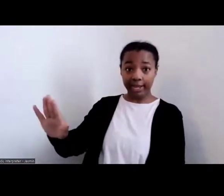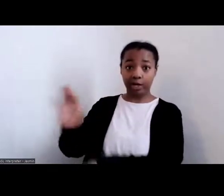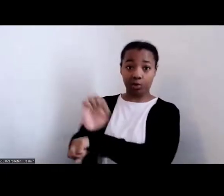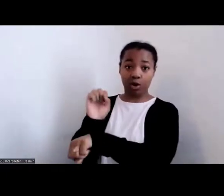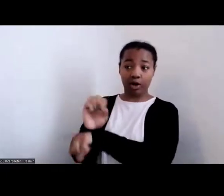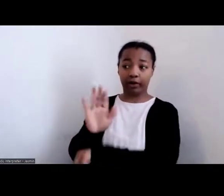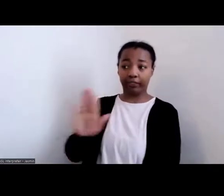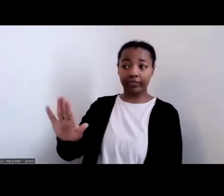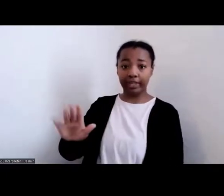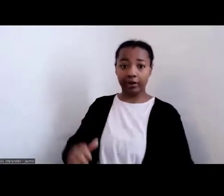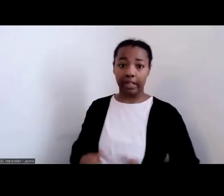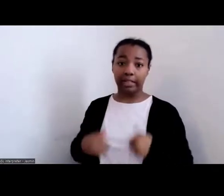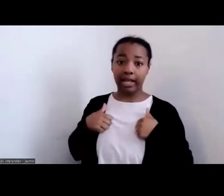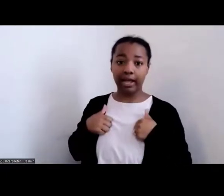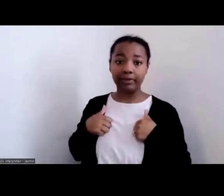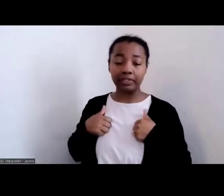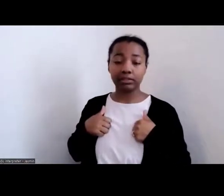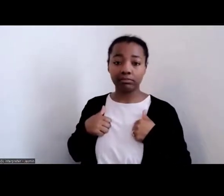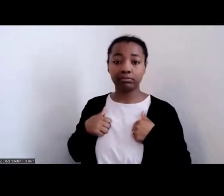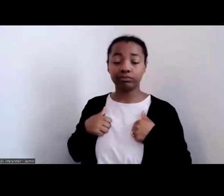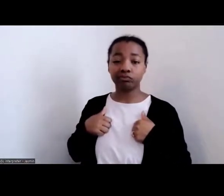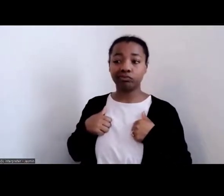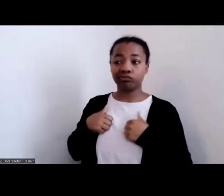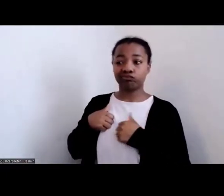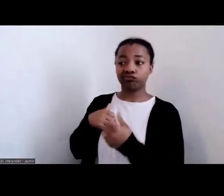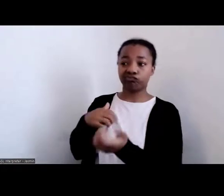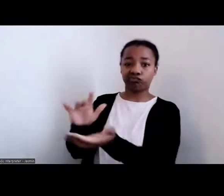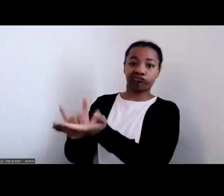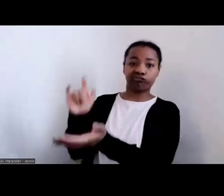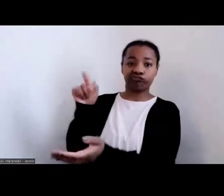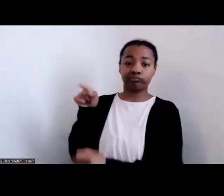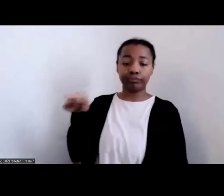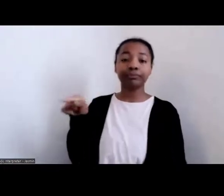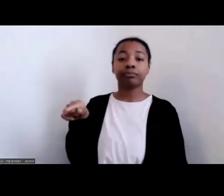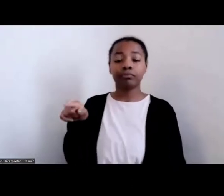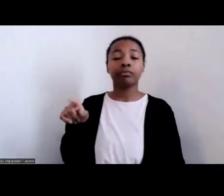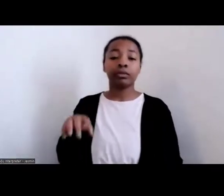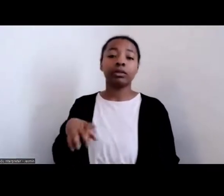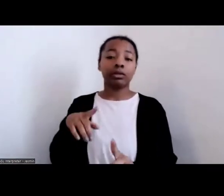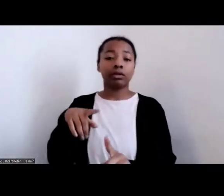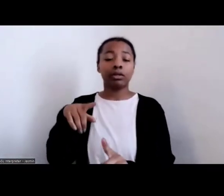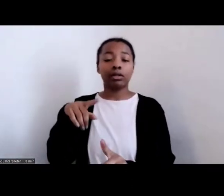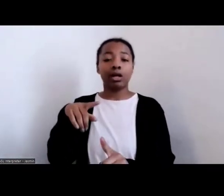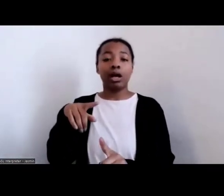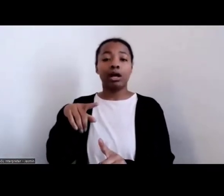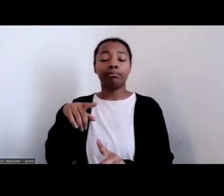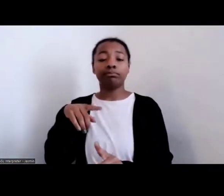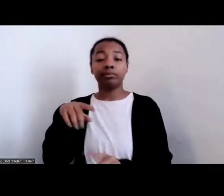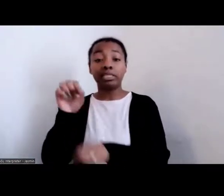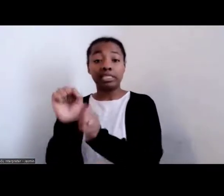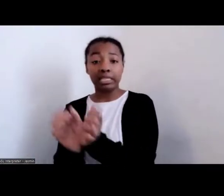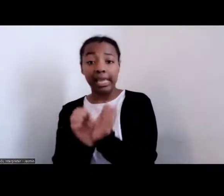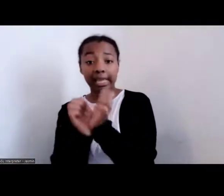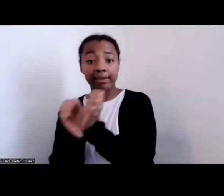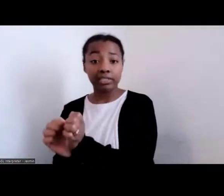Blacks and those whites who were well off to have slaves were deeply intertwined as well.